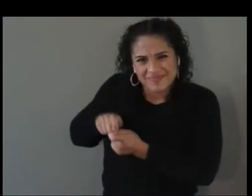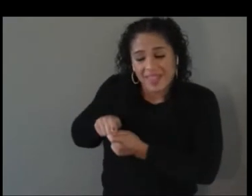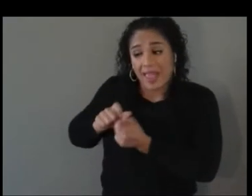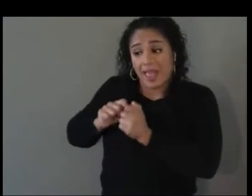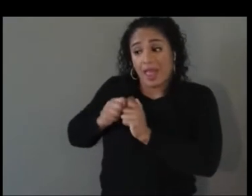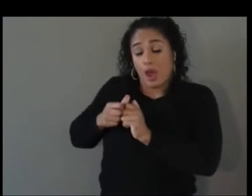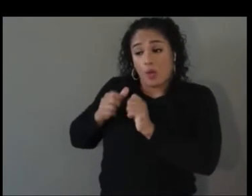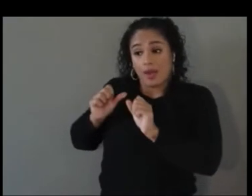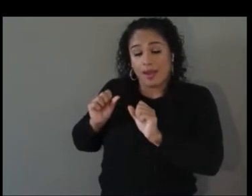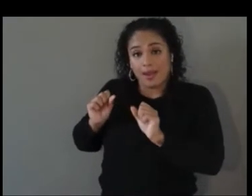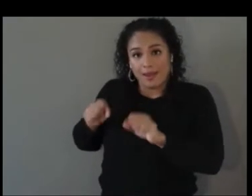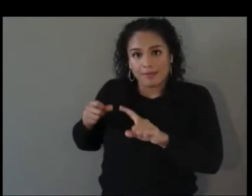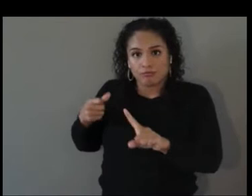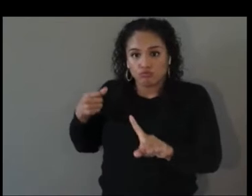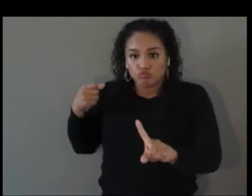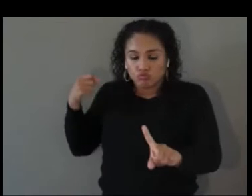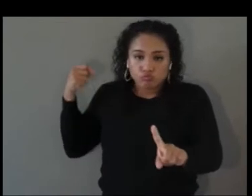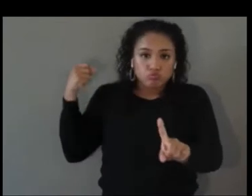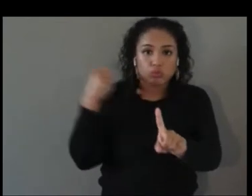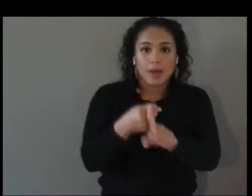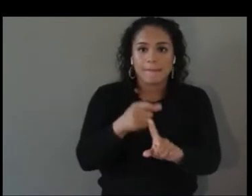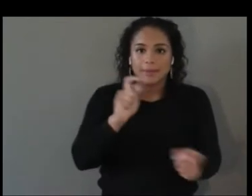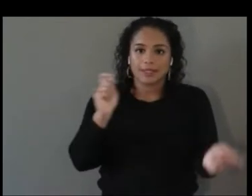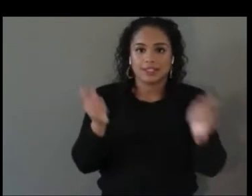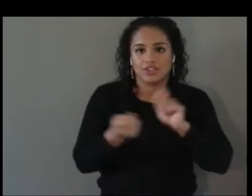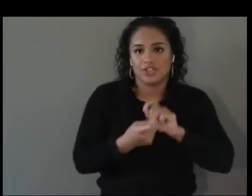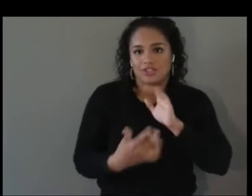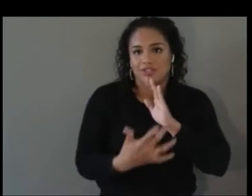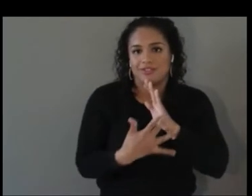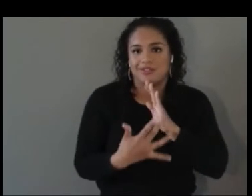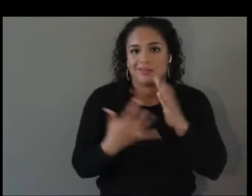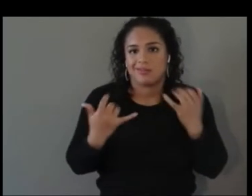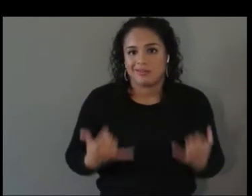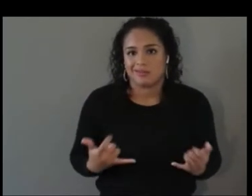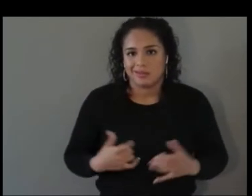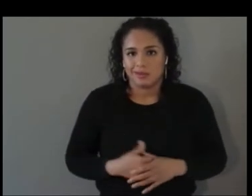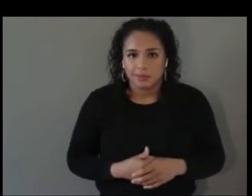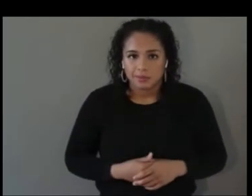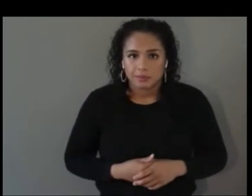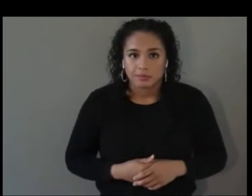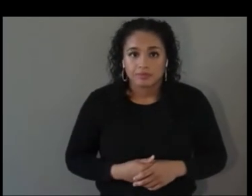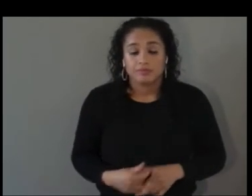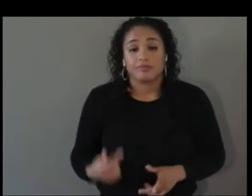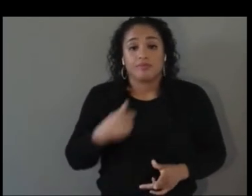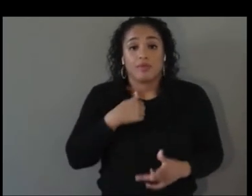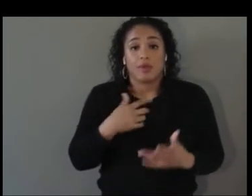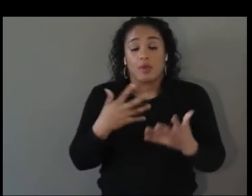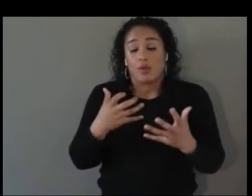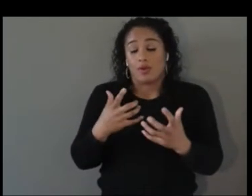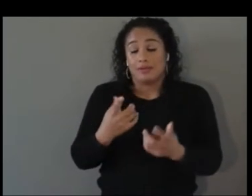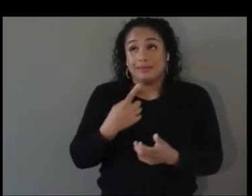impacts change today in technology. And I would say that perhaps the single biggest thirst that